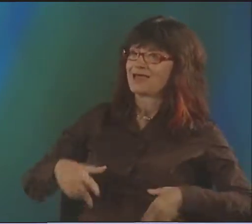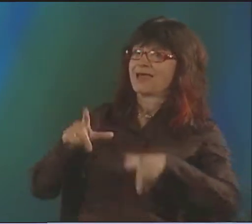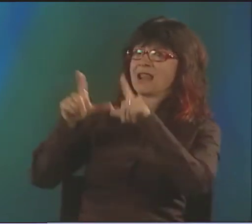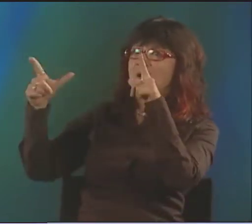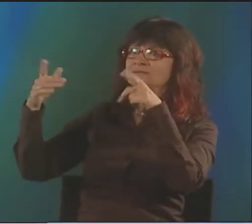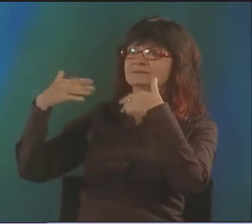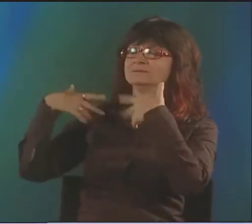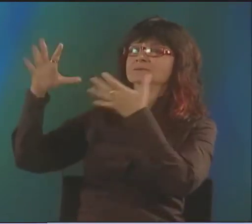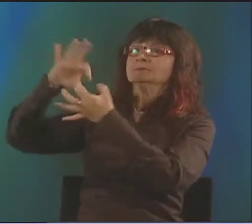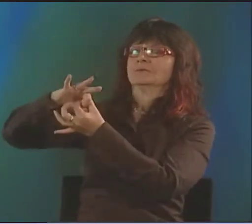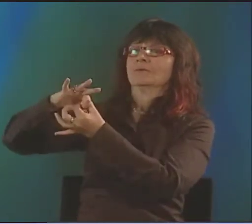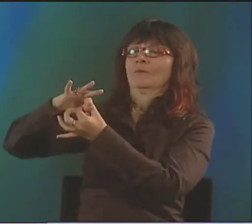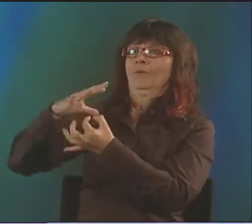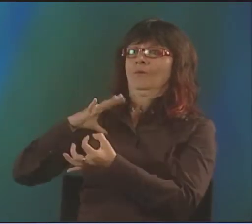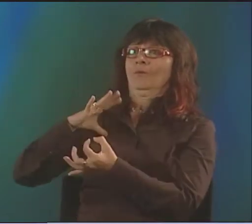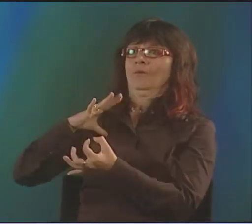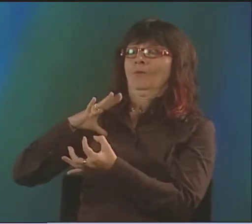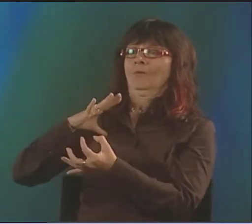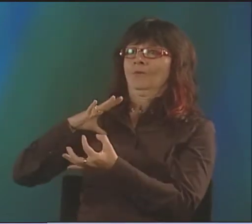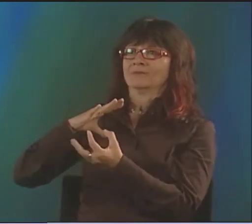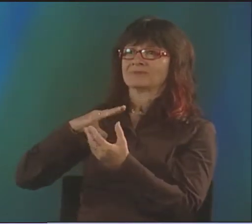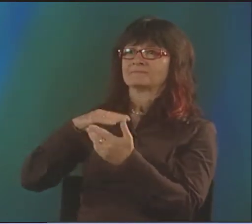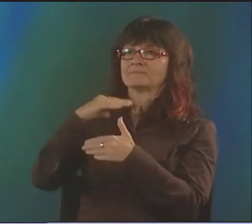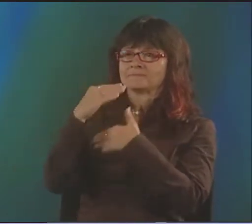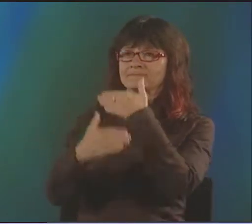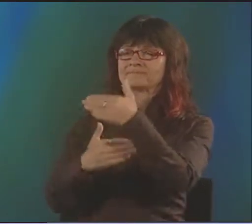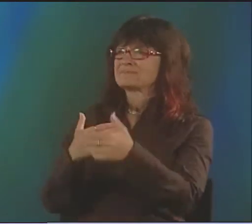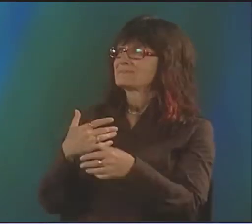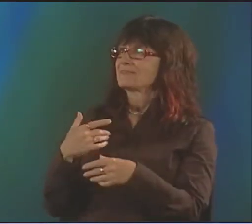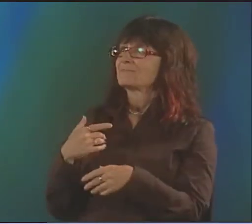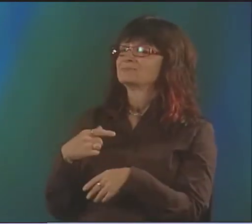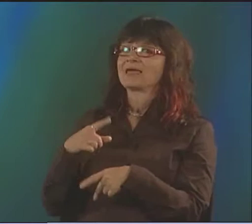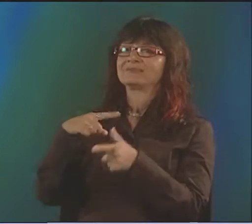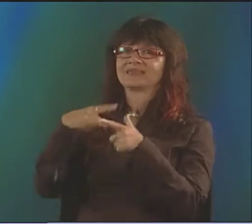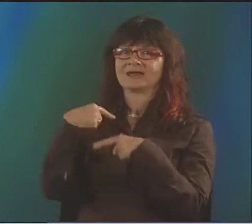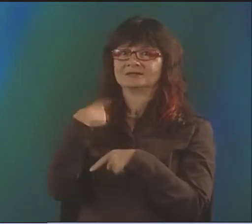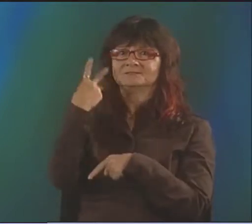THAT MY BODY ACTUALLY IS A FORM OF THE DANCE AND THE LANGUAGE PUT TOGETHER,